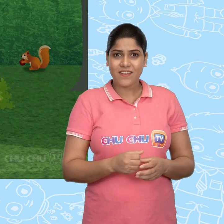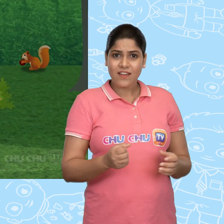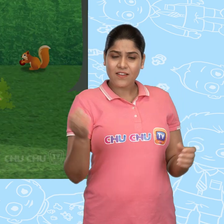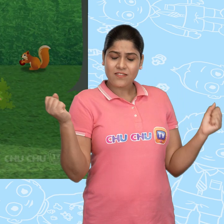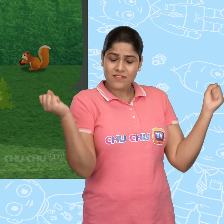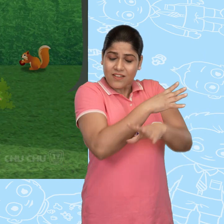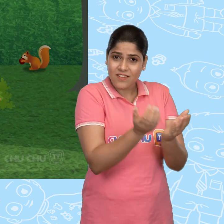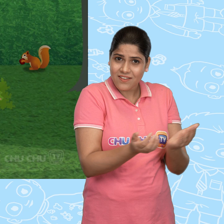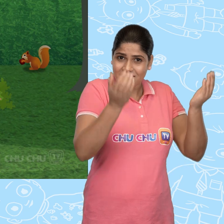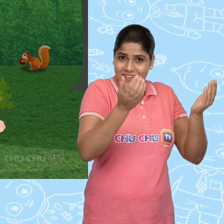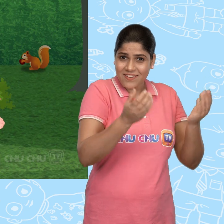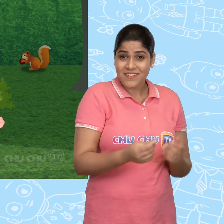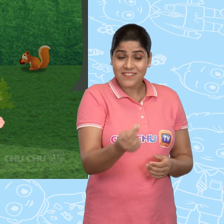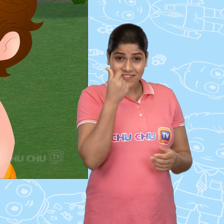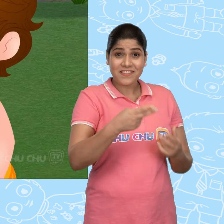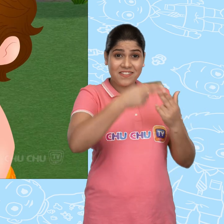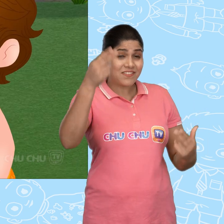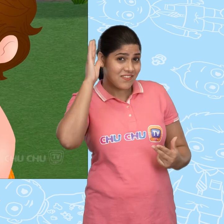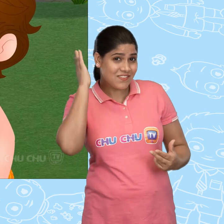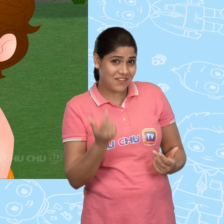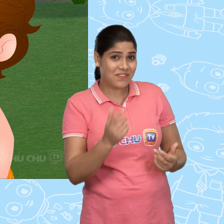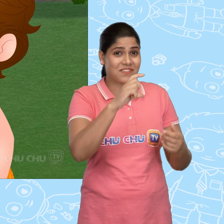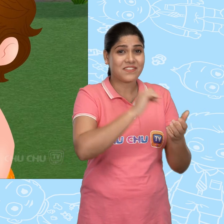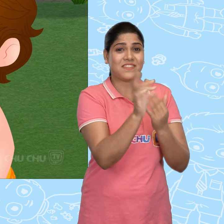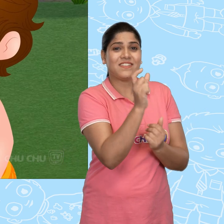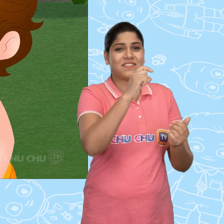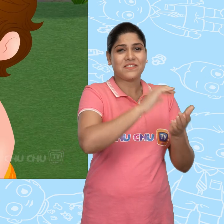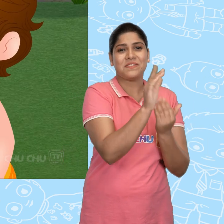A magical bowl? Please tell me the story ChuChu.